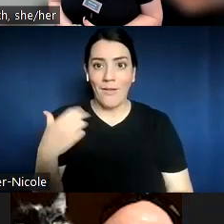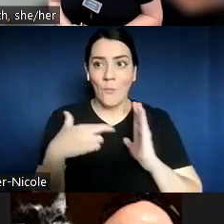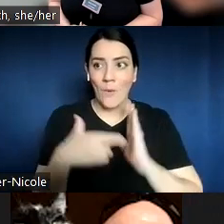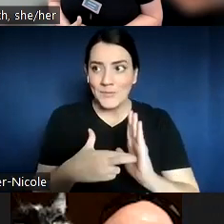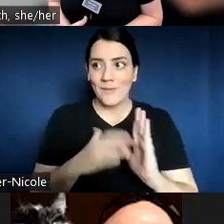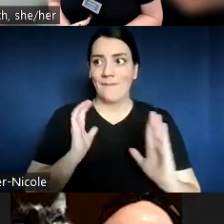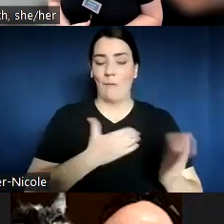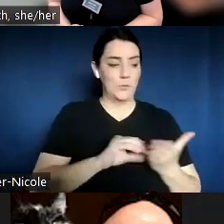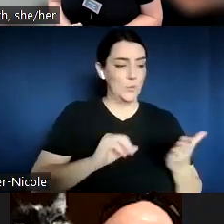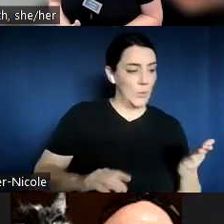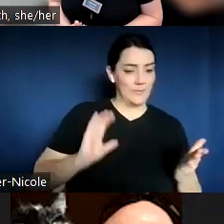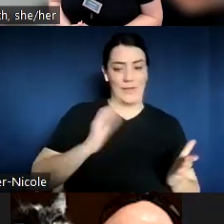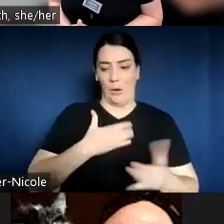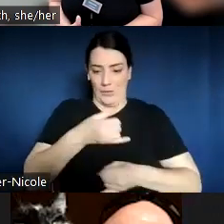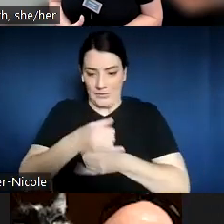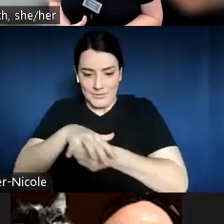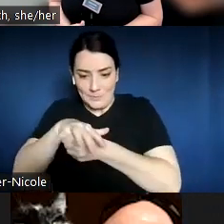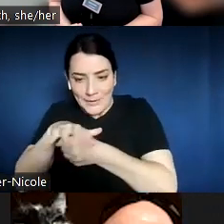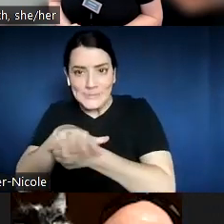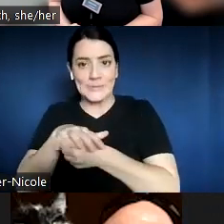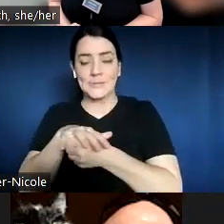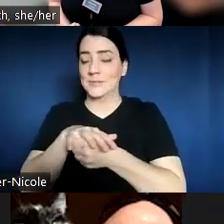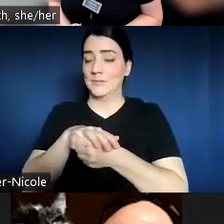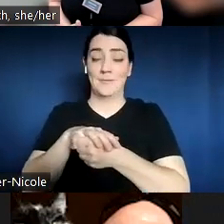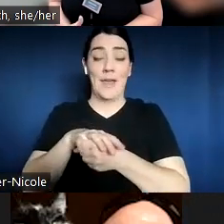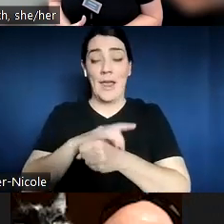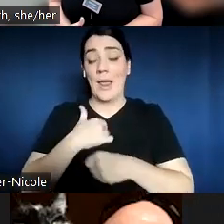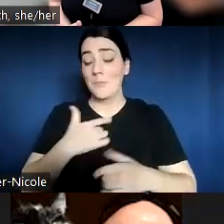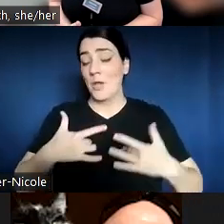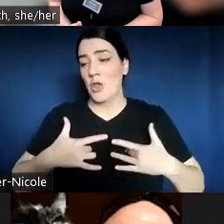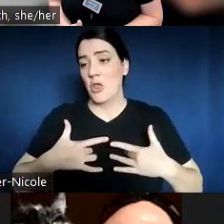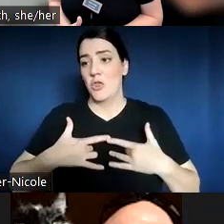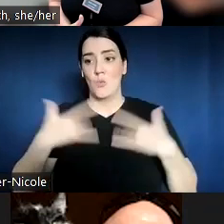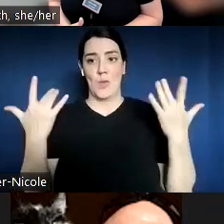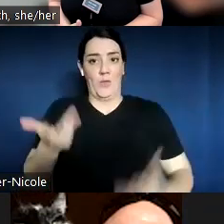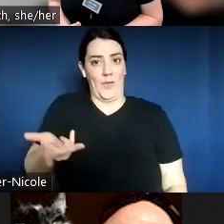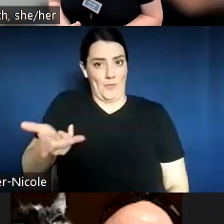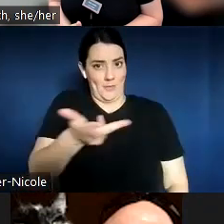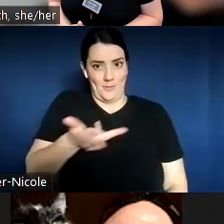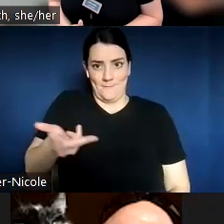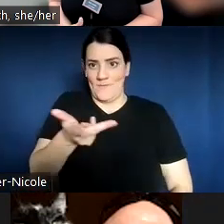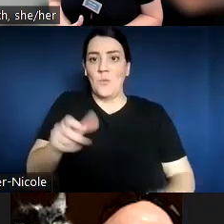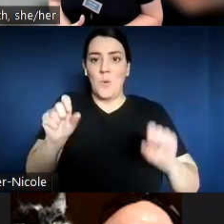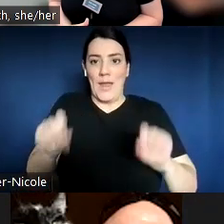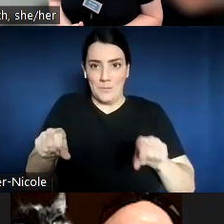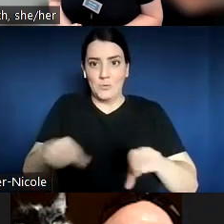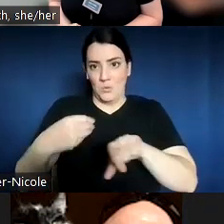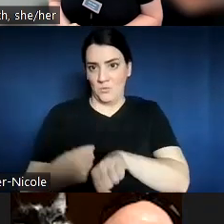And so I'm just thrilled that you guys were able to come together and find a way that